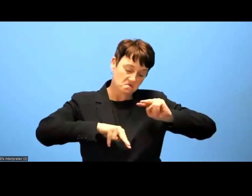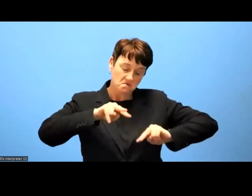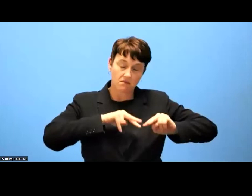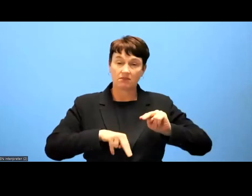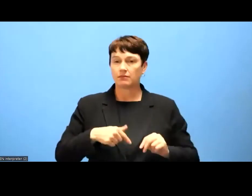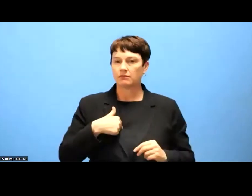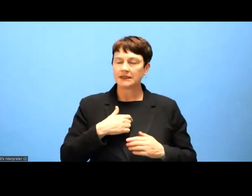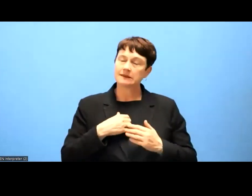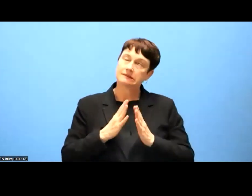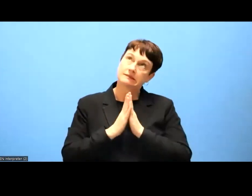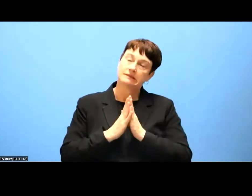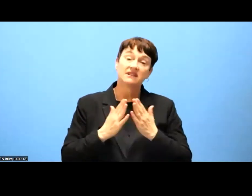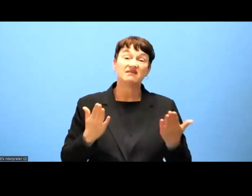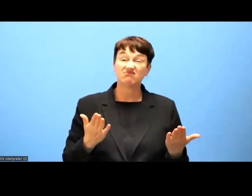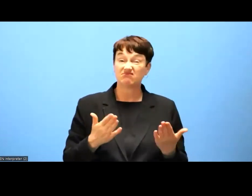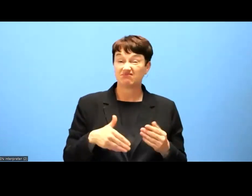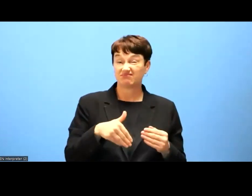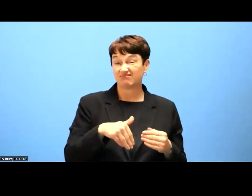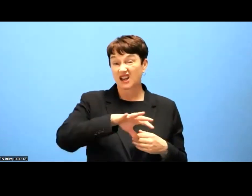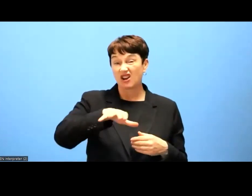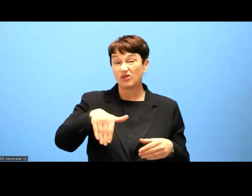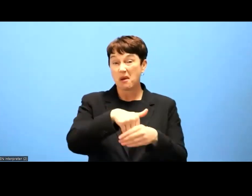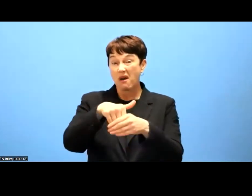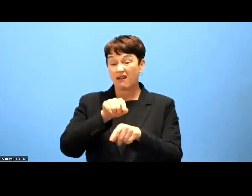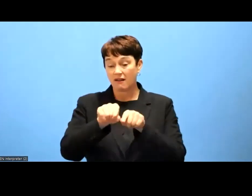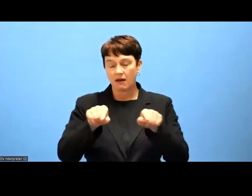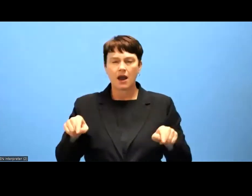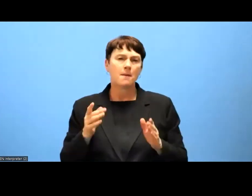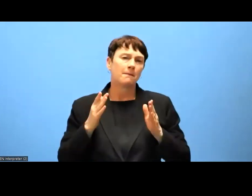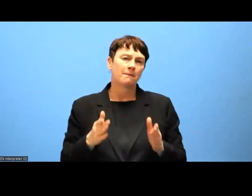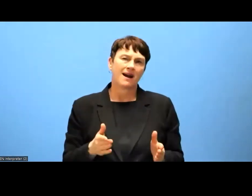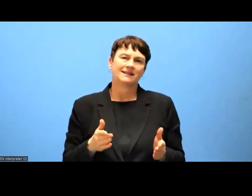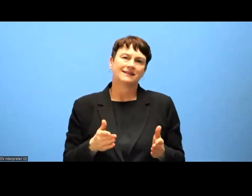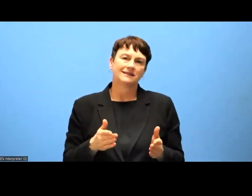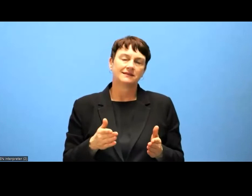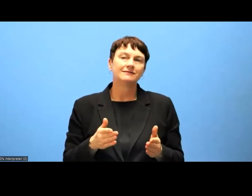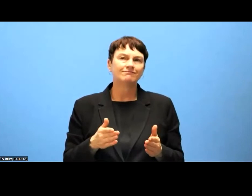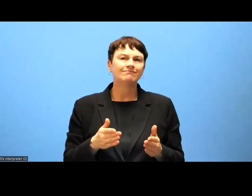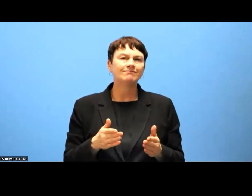they should have a more inclusive approach to cover all public sector, and in a future